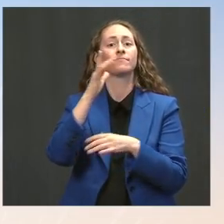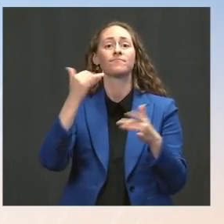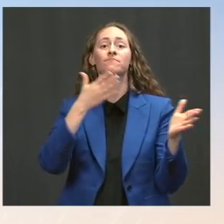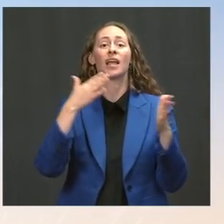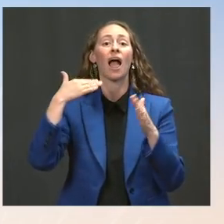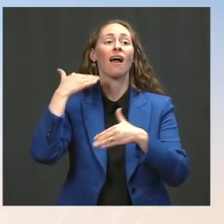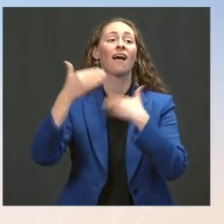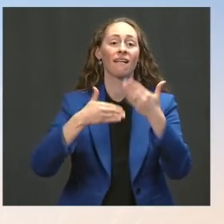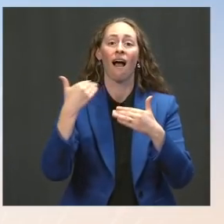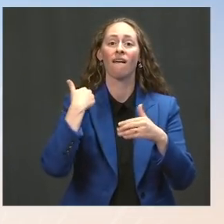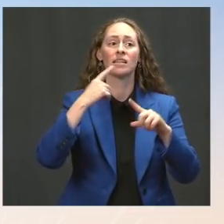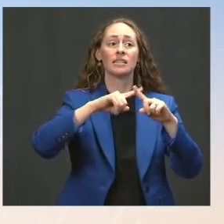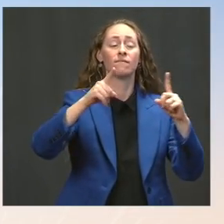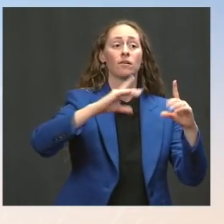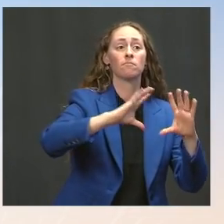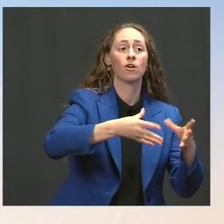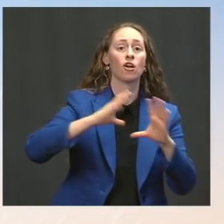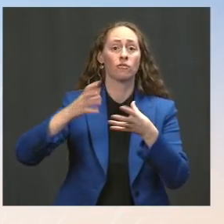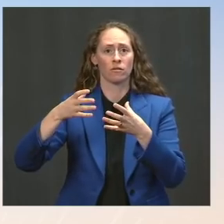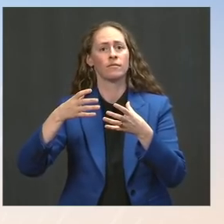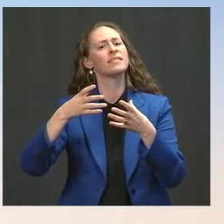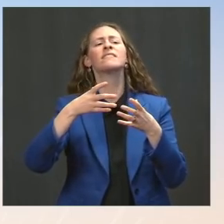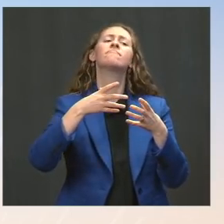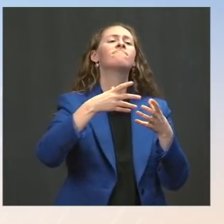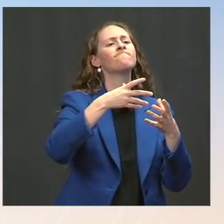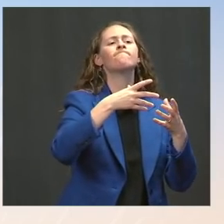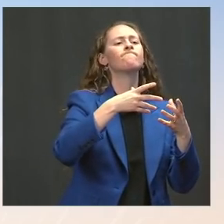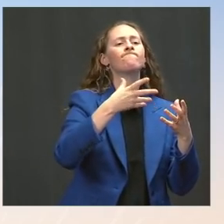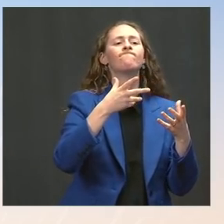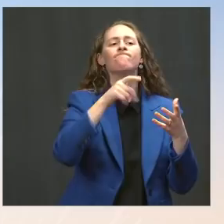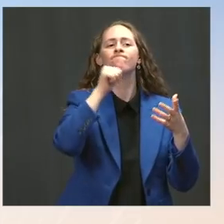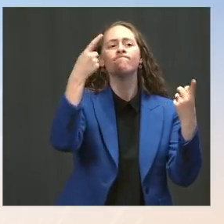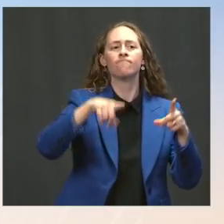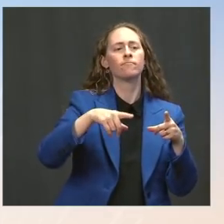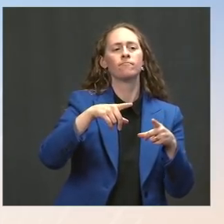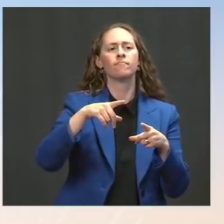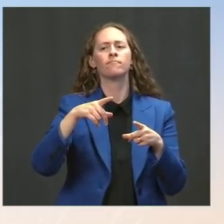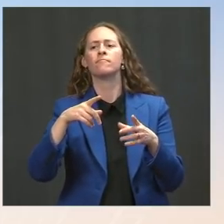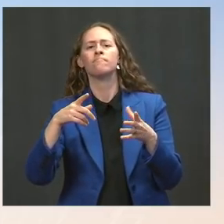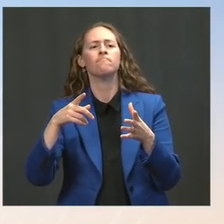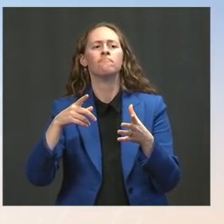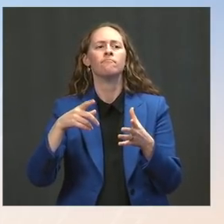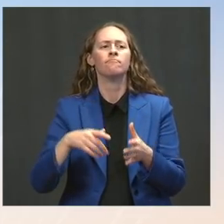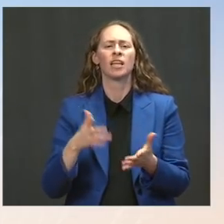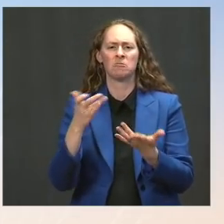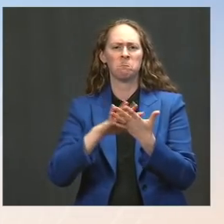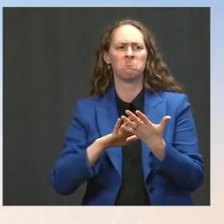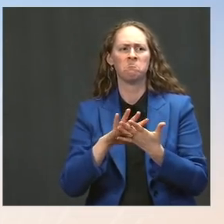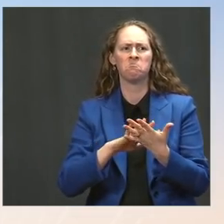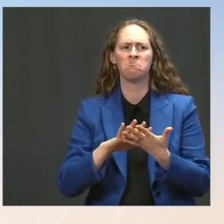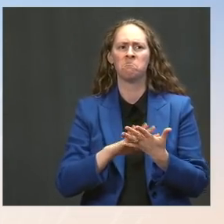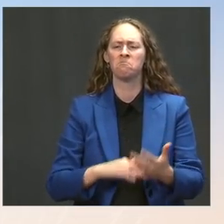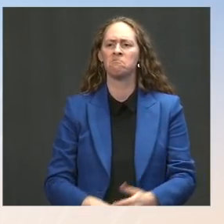and have any reaction to what's happening there? Ms. Psaki: Sure. Well, first, we're concerned about the developments in Tunisia, which come as Tunisian authorities